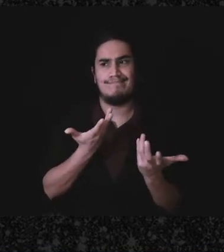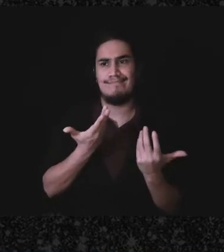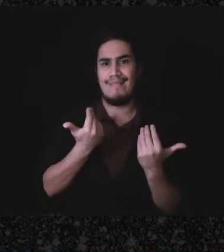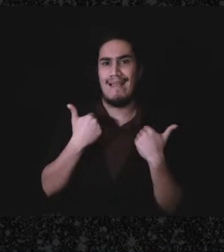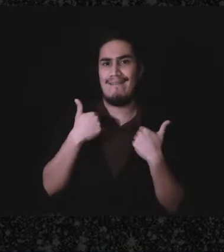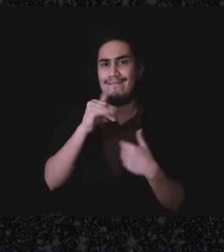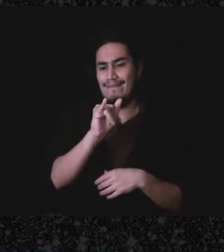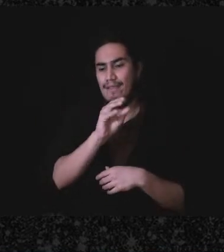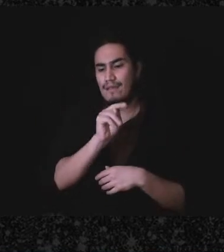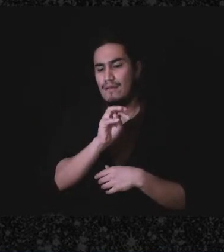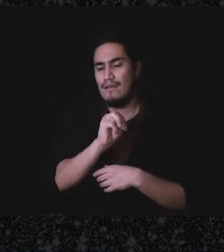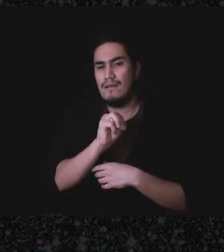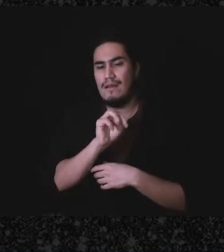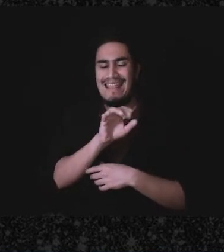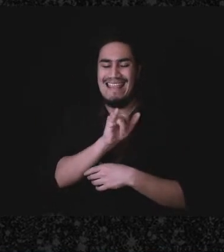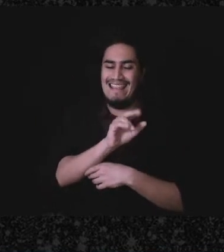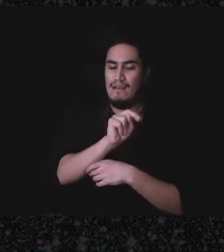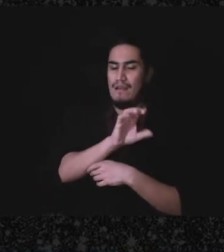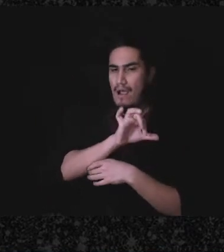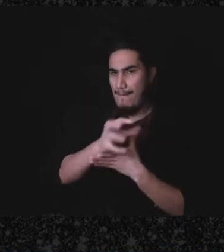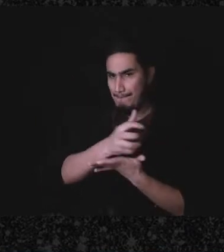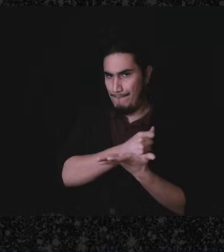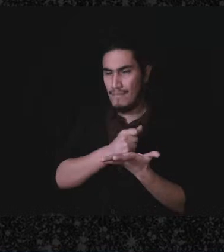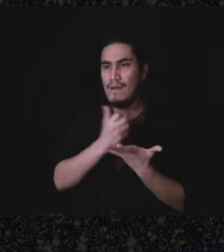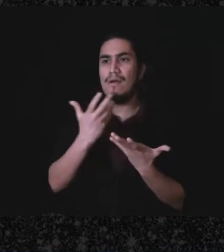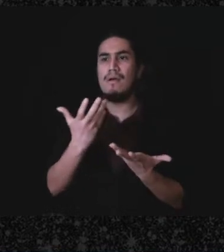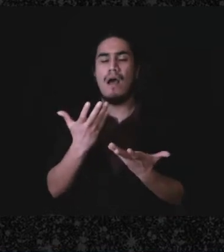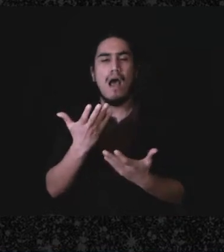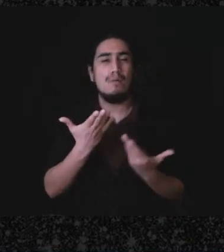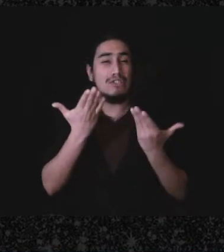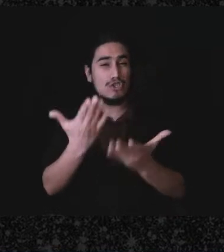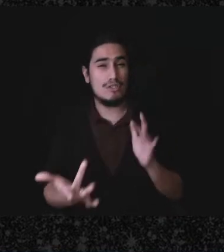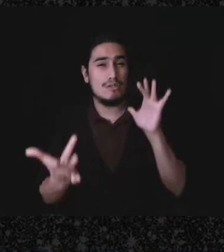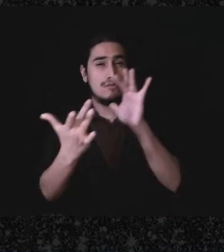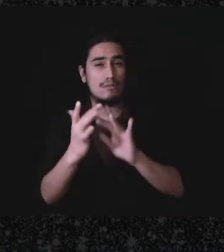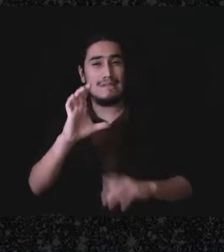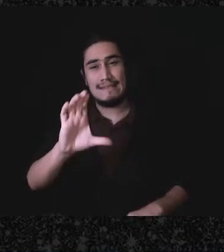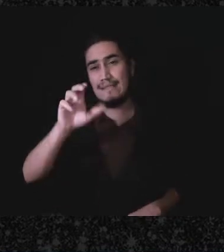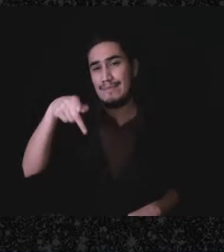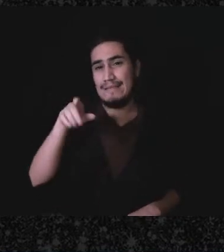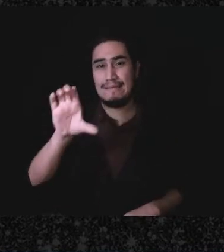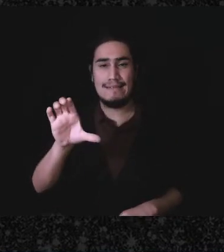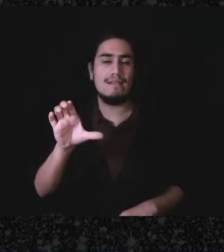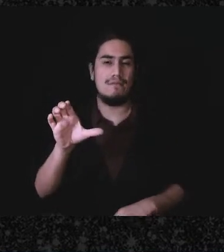I would always contact a certified tax professional, an enrolled agent, a CPA,